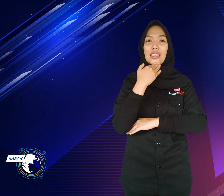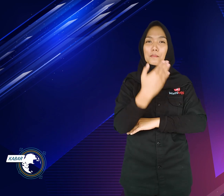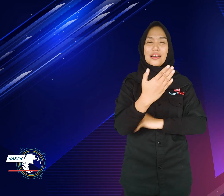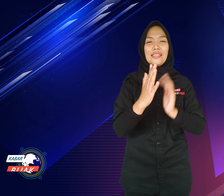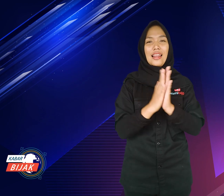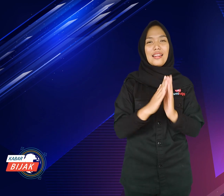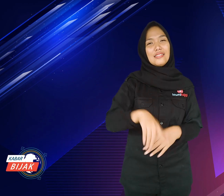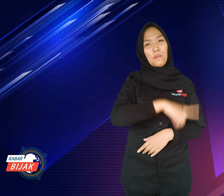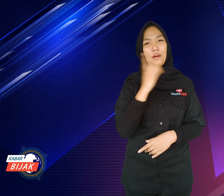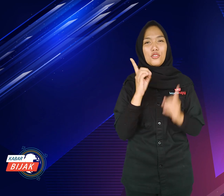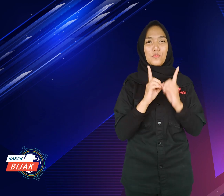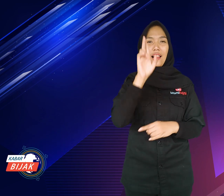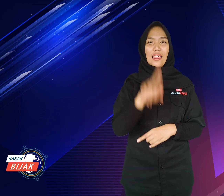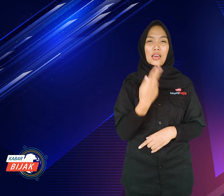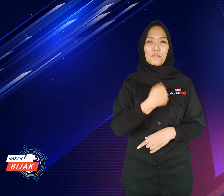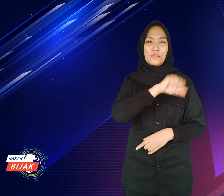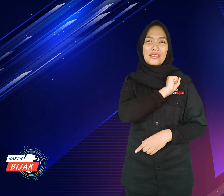Thank you and see you again at KamiBijak.